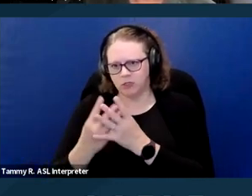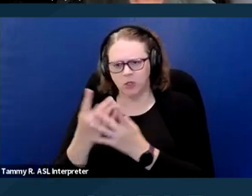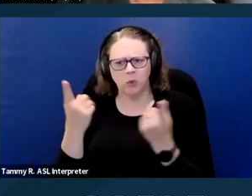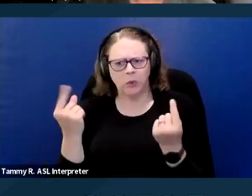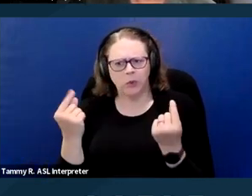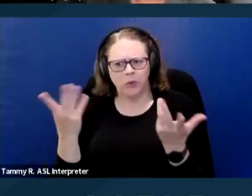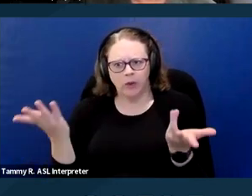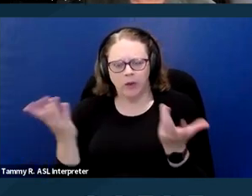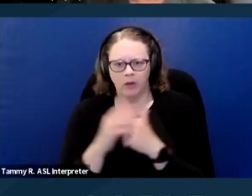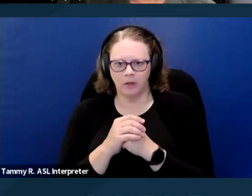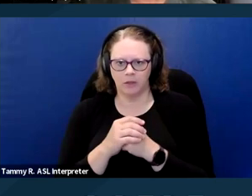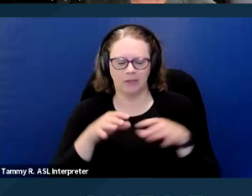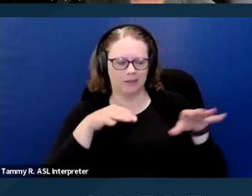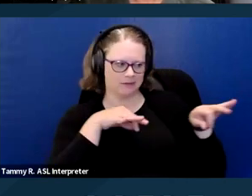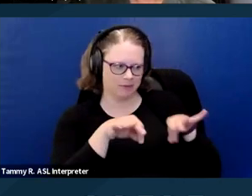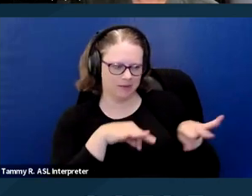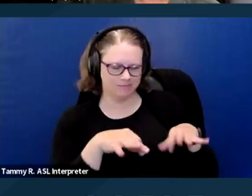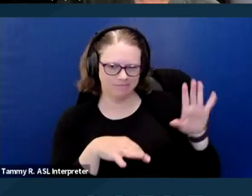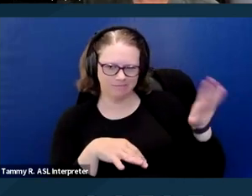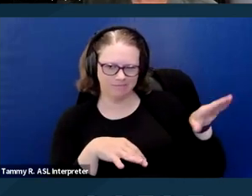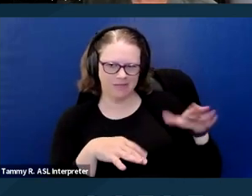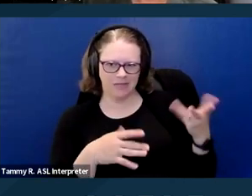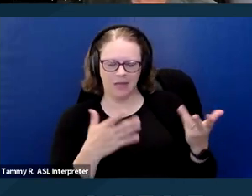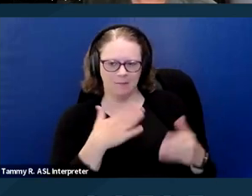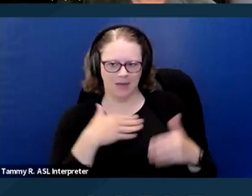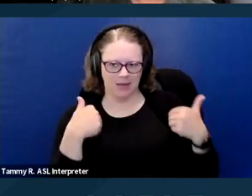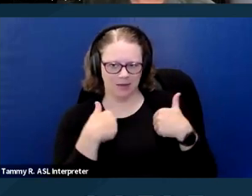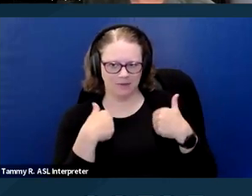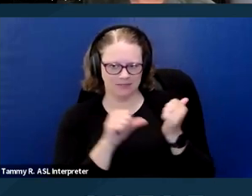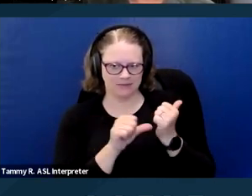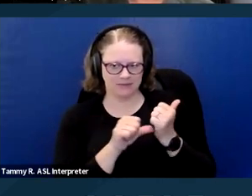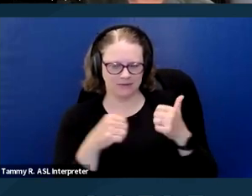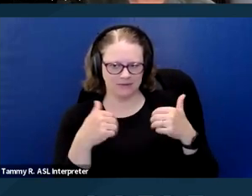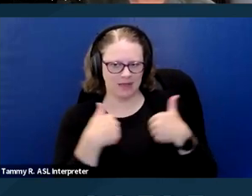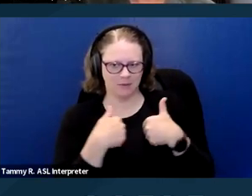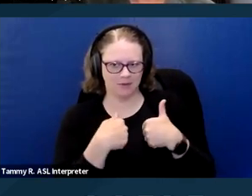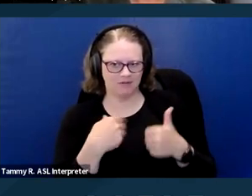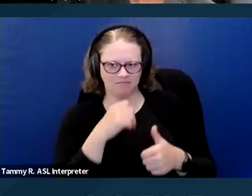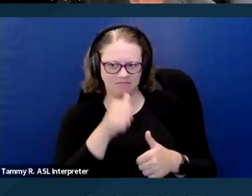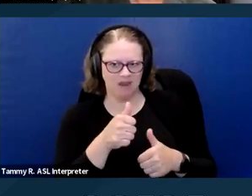You know, explain to the landlord that your animal is an assistance animal and cannot be subject to pet screening.